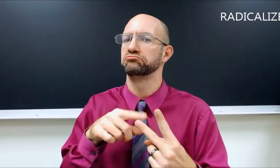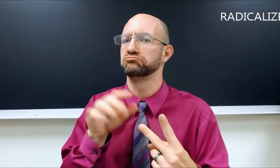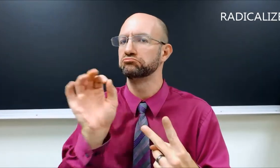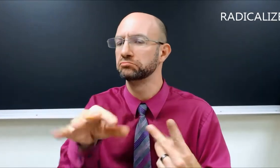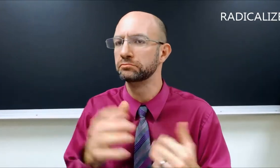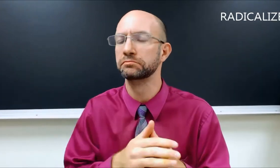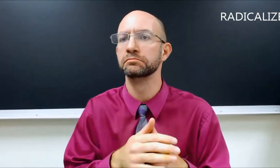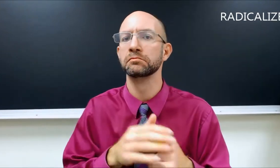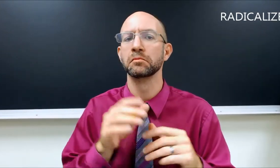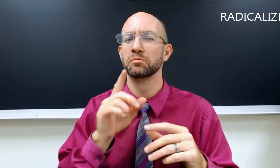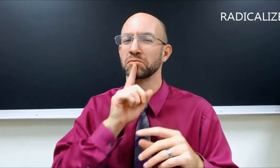These are my two suggestions.